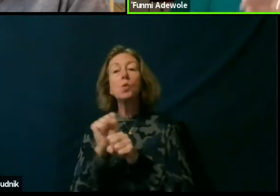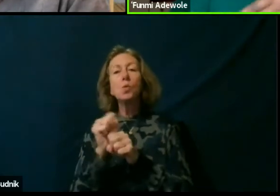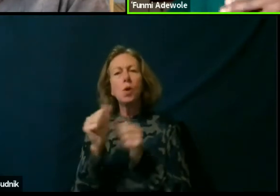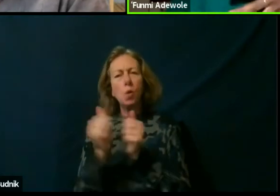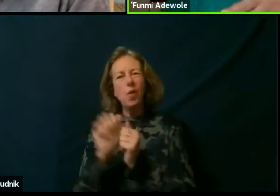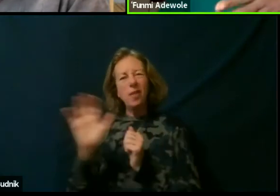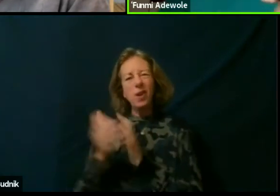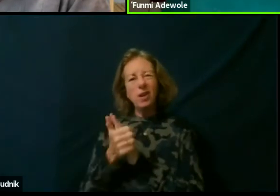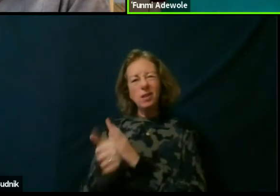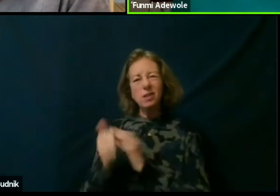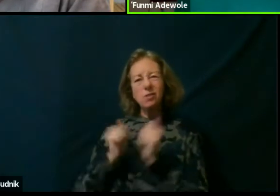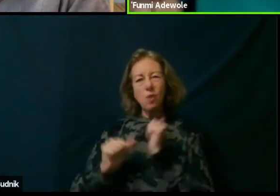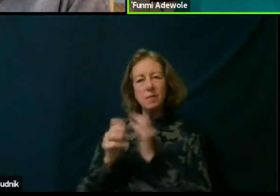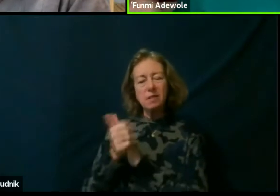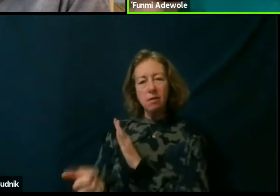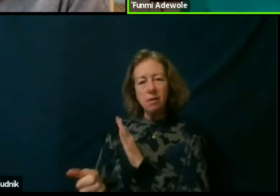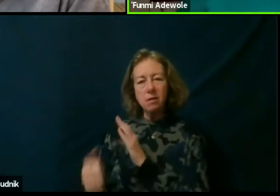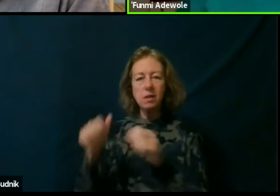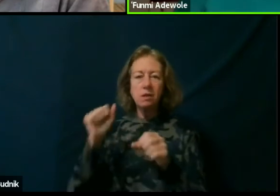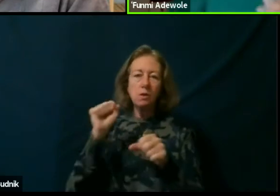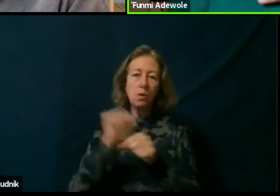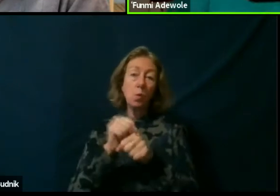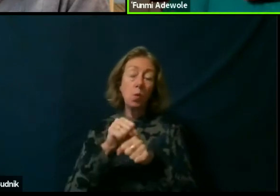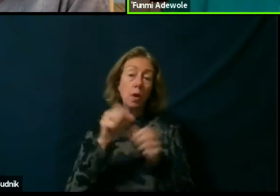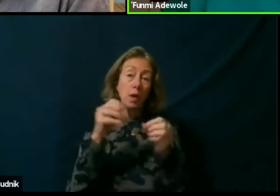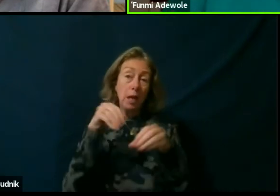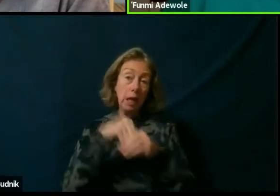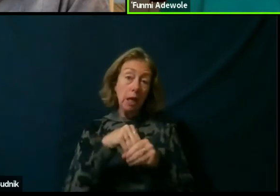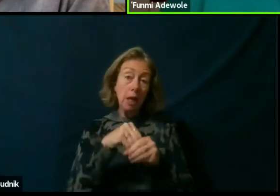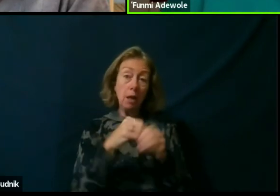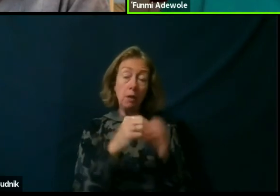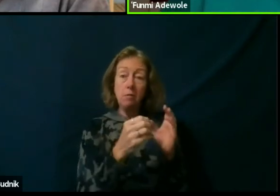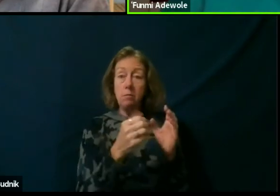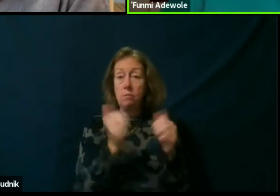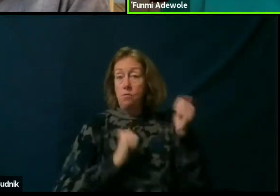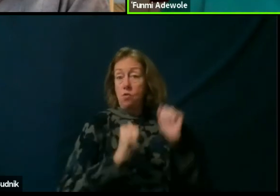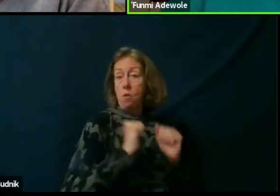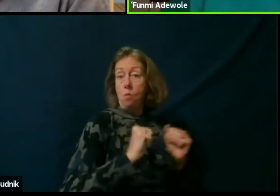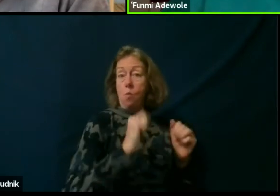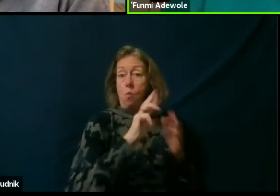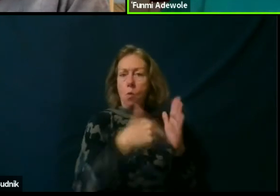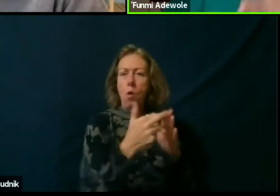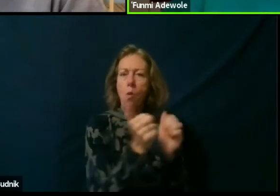or are working in dramaturgical roles without using that name, you know what I mean?